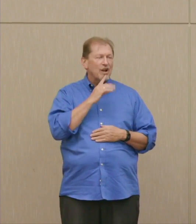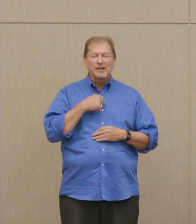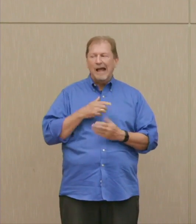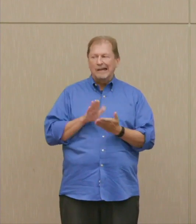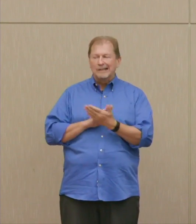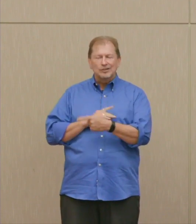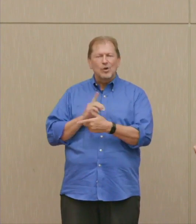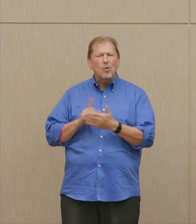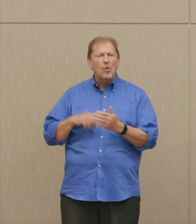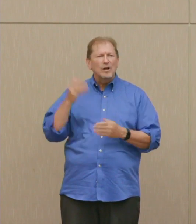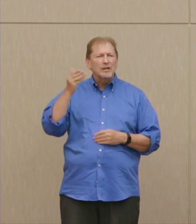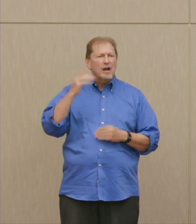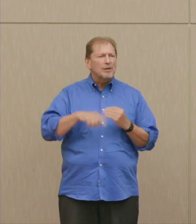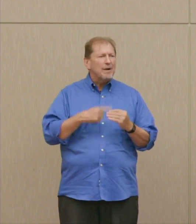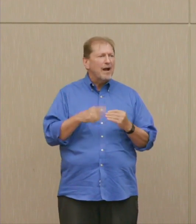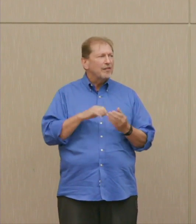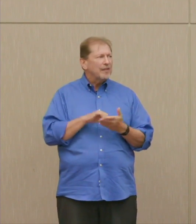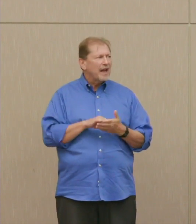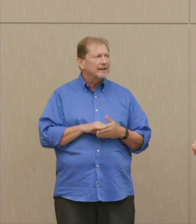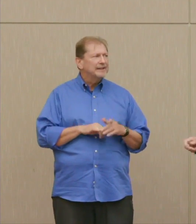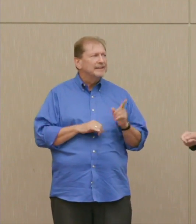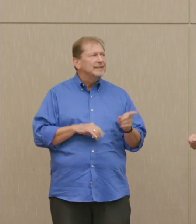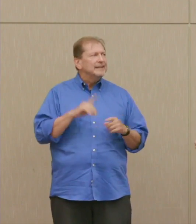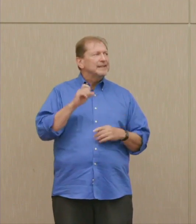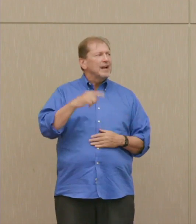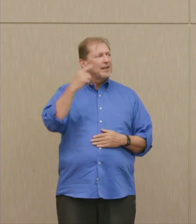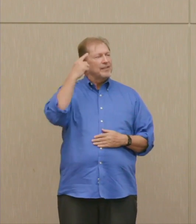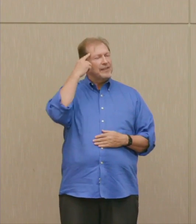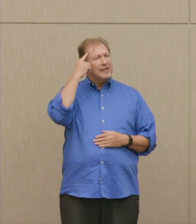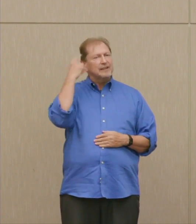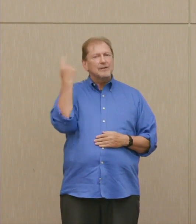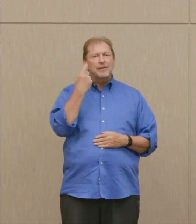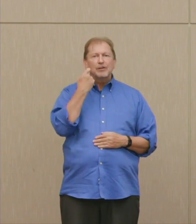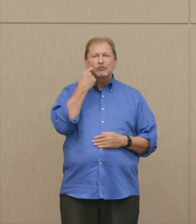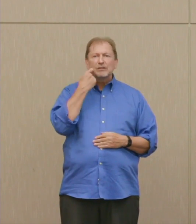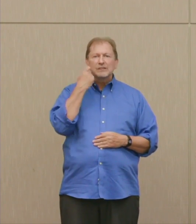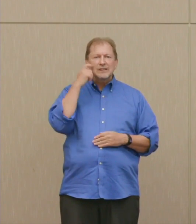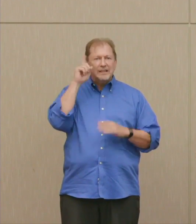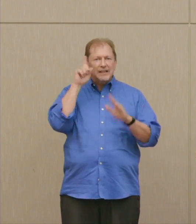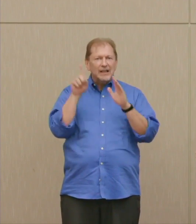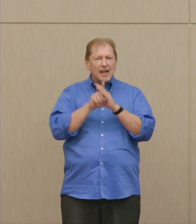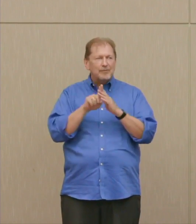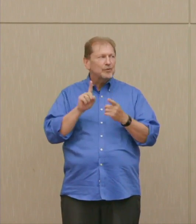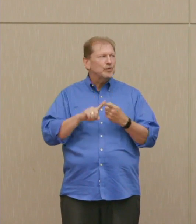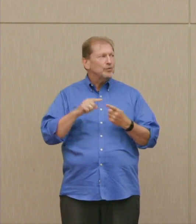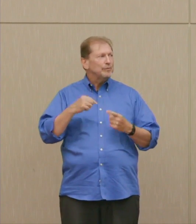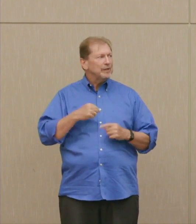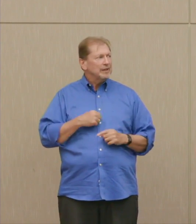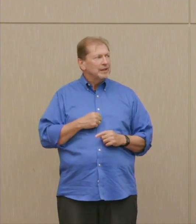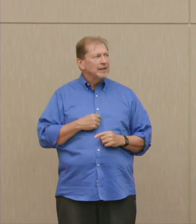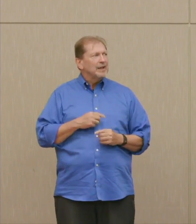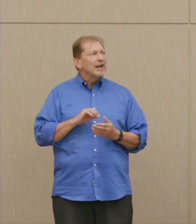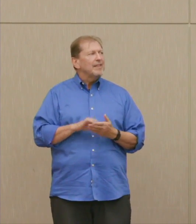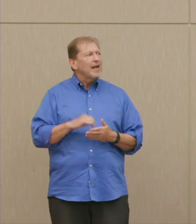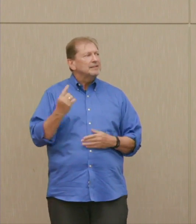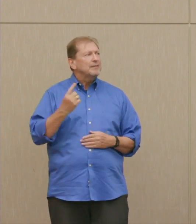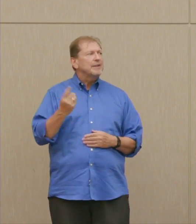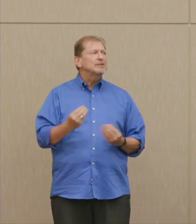is a new one for me, and I think I'll use it again. It was chosen by the Provost office, apparently, and its really given me something to think